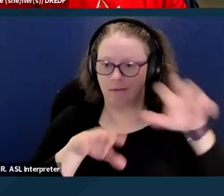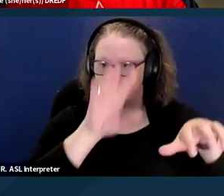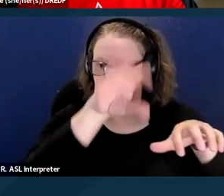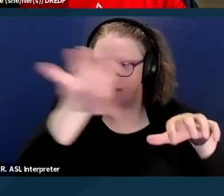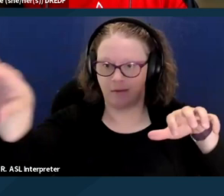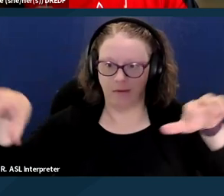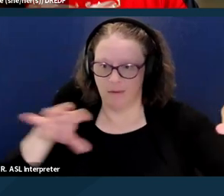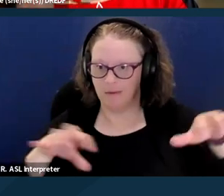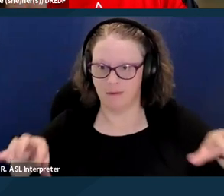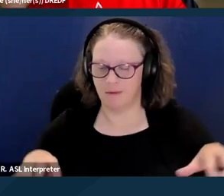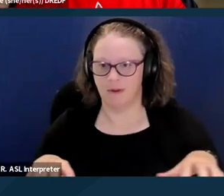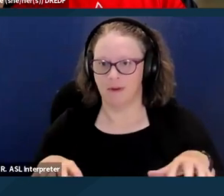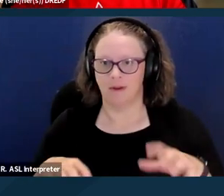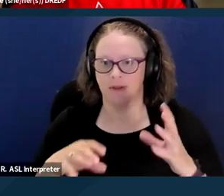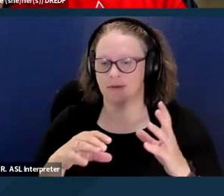and sustainable or affordable housing